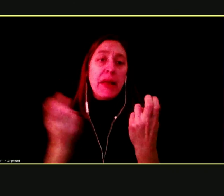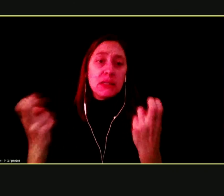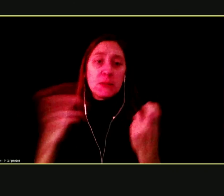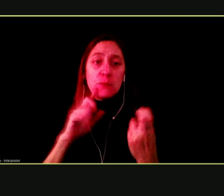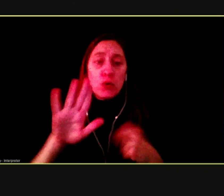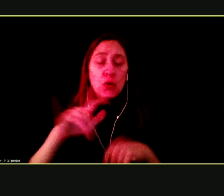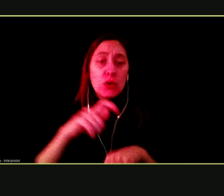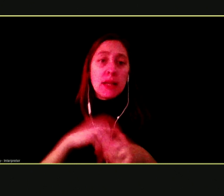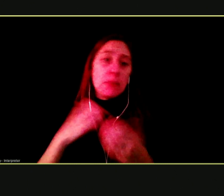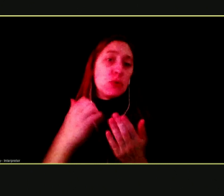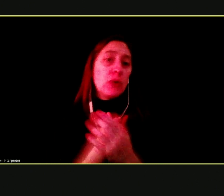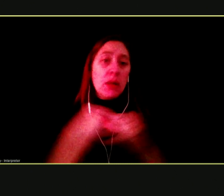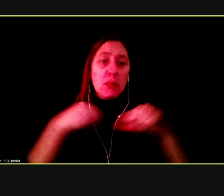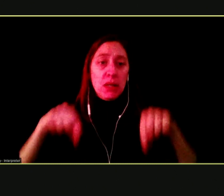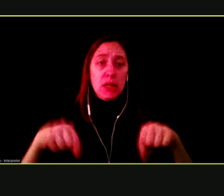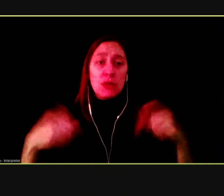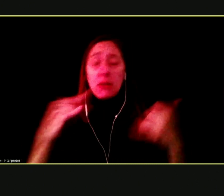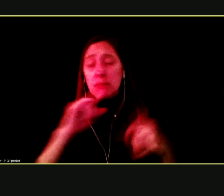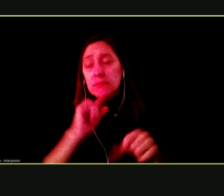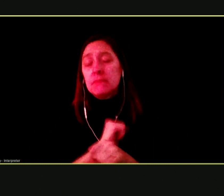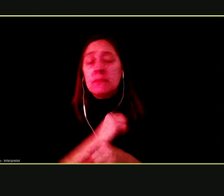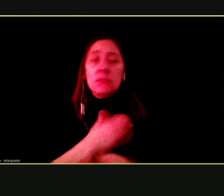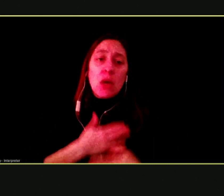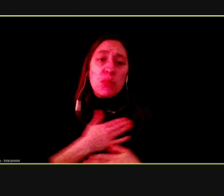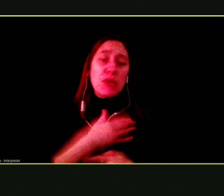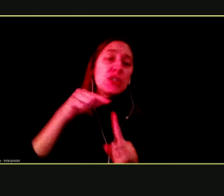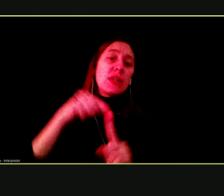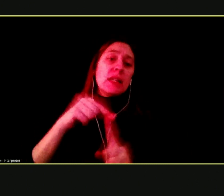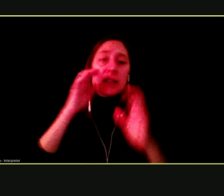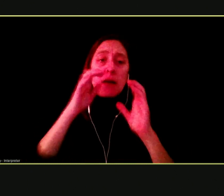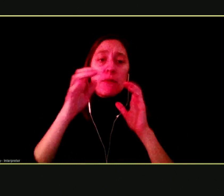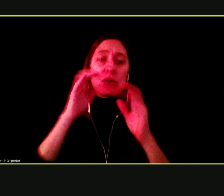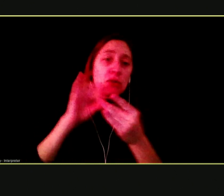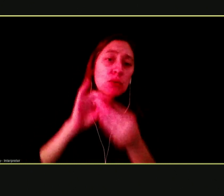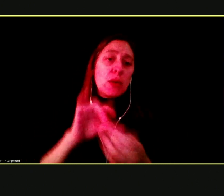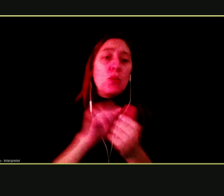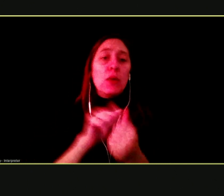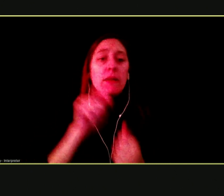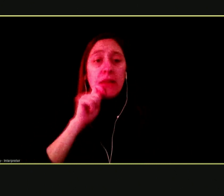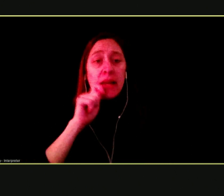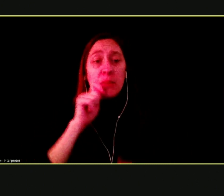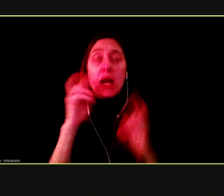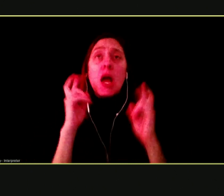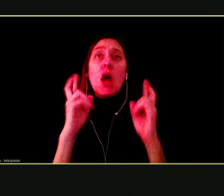WE TRULY DO APPRECIATE THIS CONVERSATION AROUND VAPING AND WE HOPE OUR STUDENTS AND FAMILIES